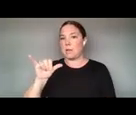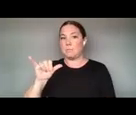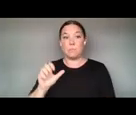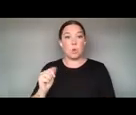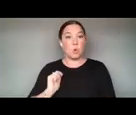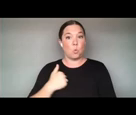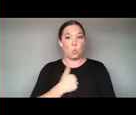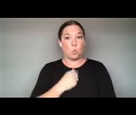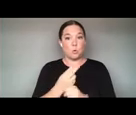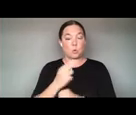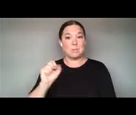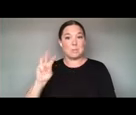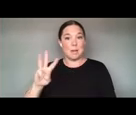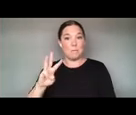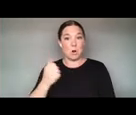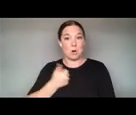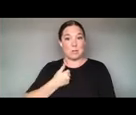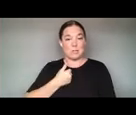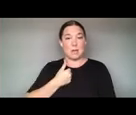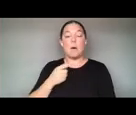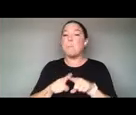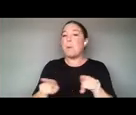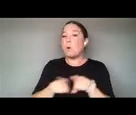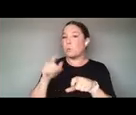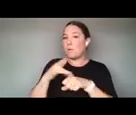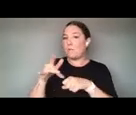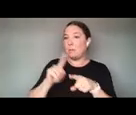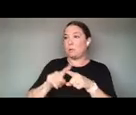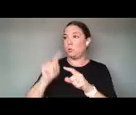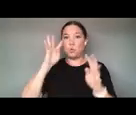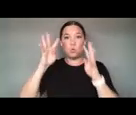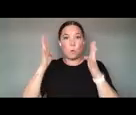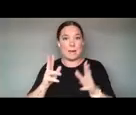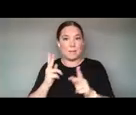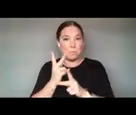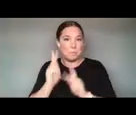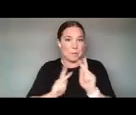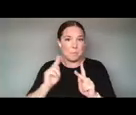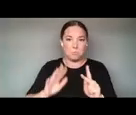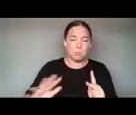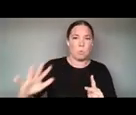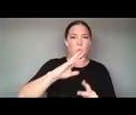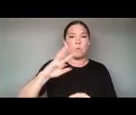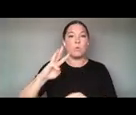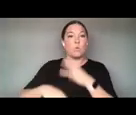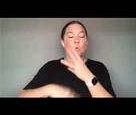AND MAKE IT AVAILABLE TO CREATORS WORLDWIDE TO TELL STORIES. OUR SOFTWARE IS DEPTHKIT - IT